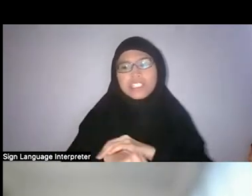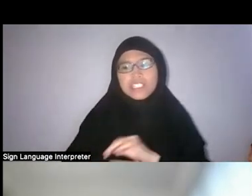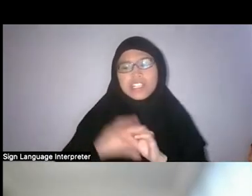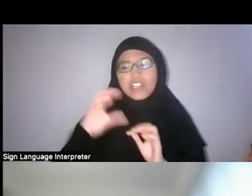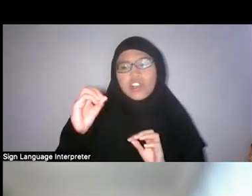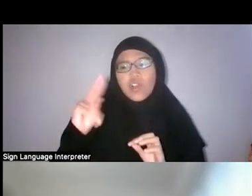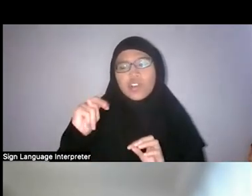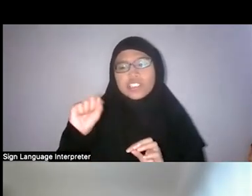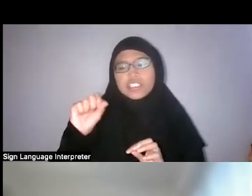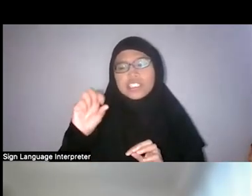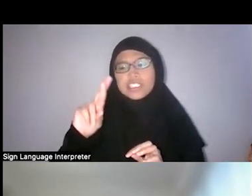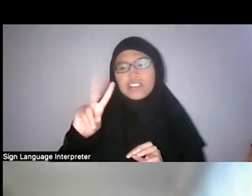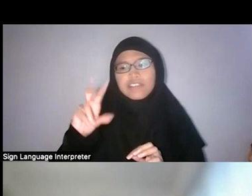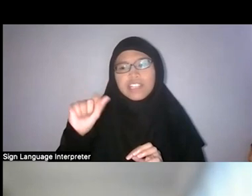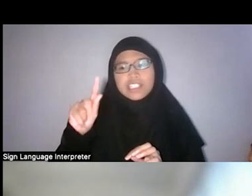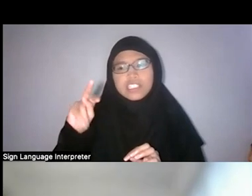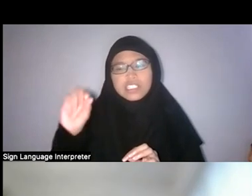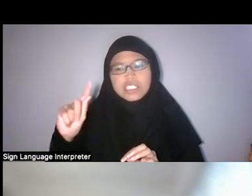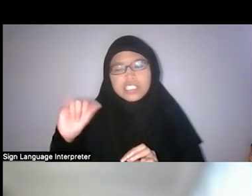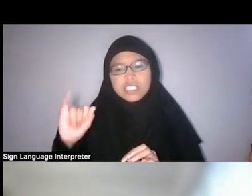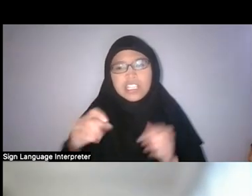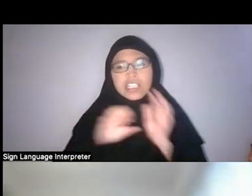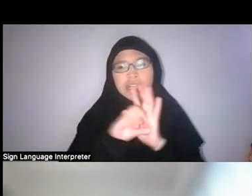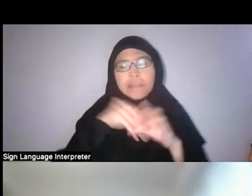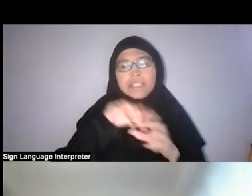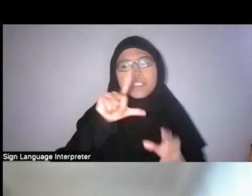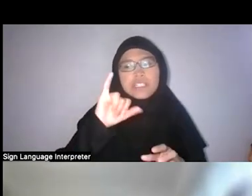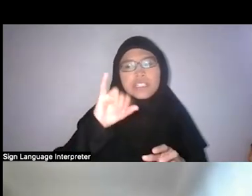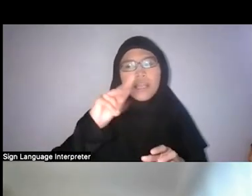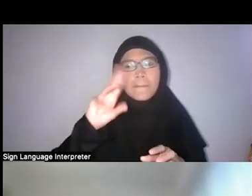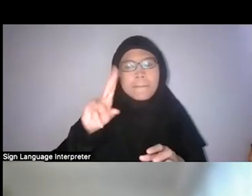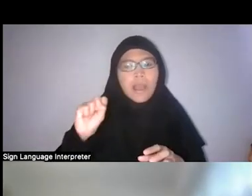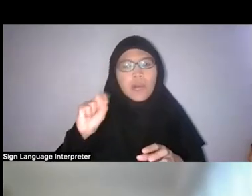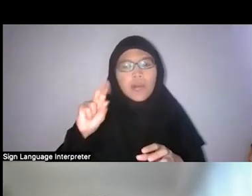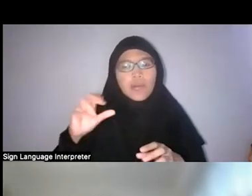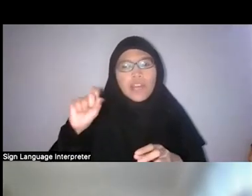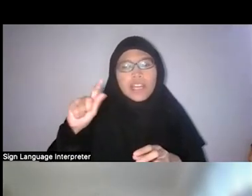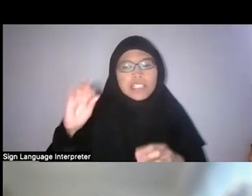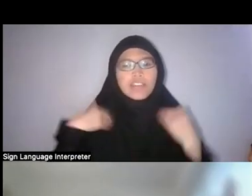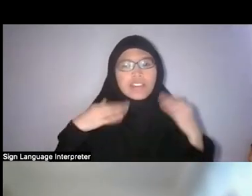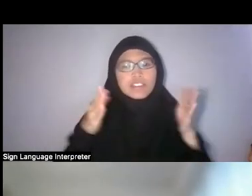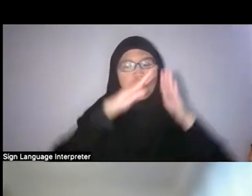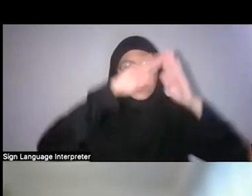For example in the Limau estate, there is one small hill here and they wanted to